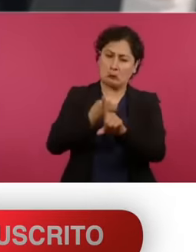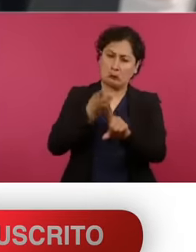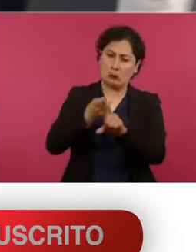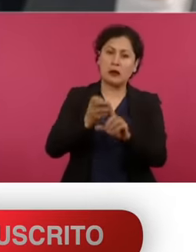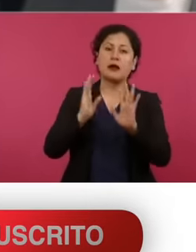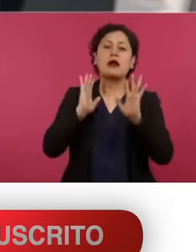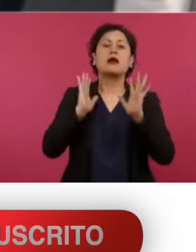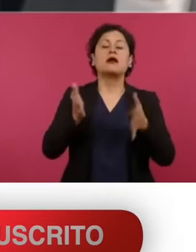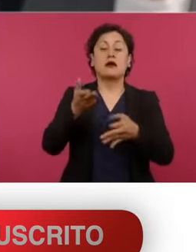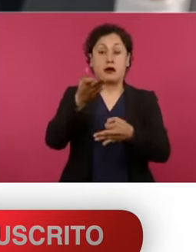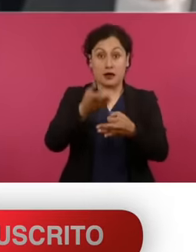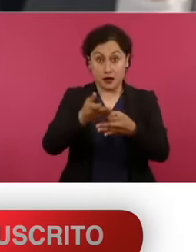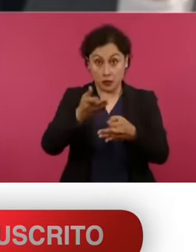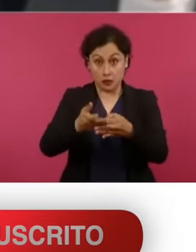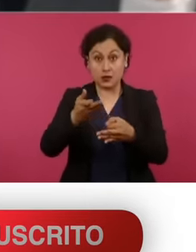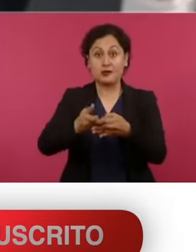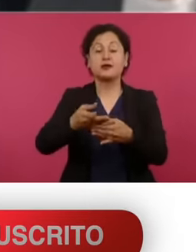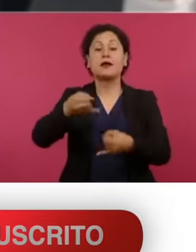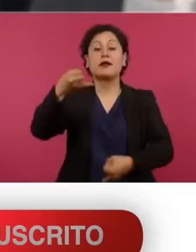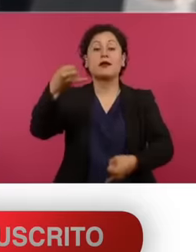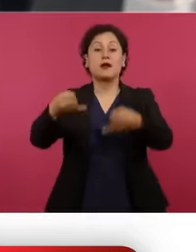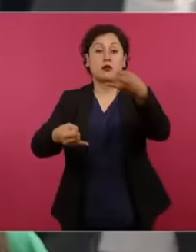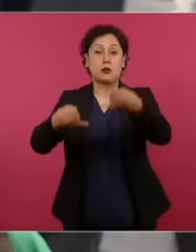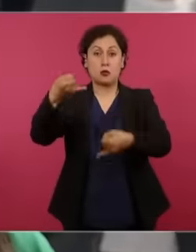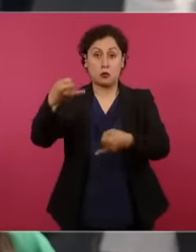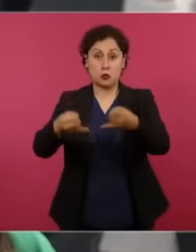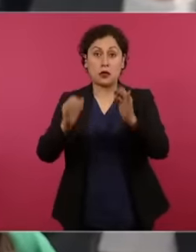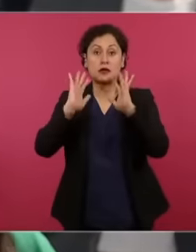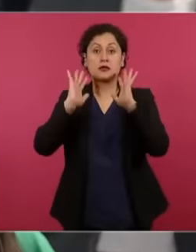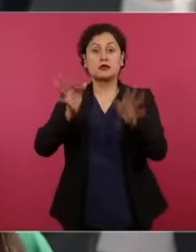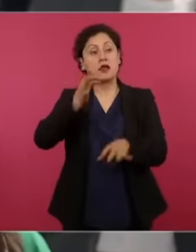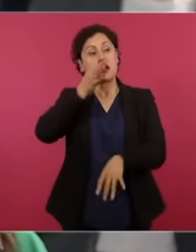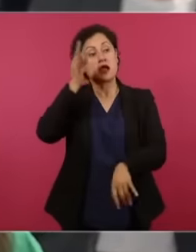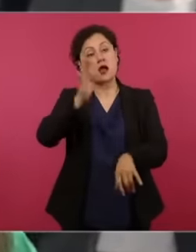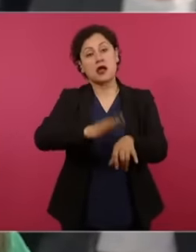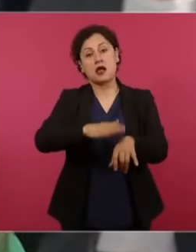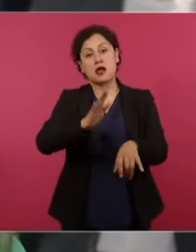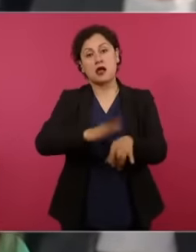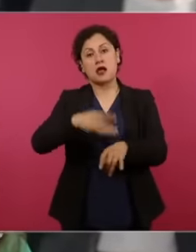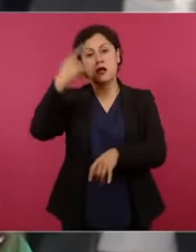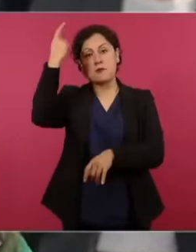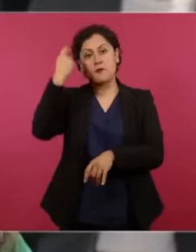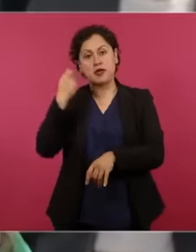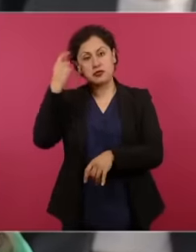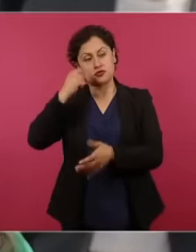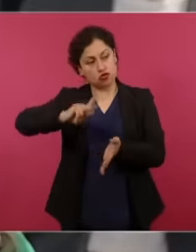he not even be only that the issue of the pension be returned, but that the months that